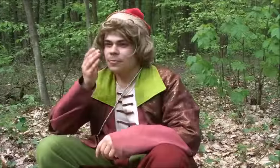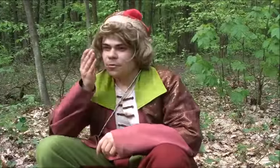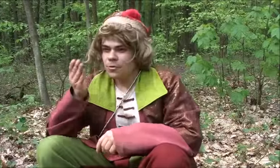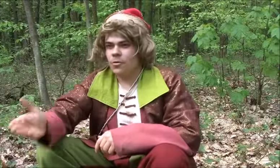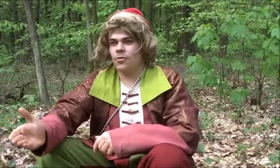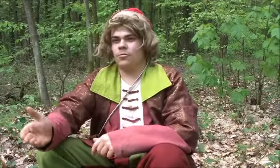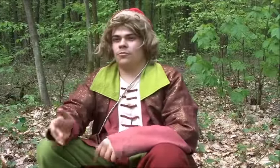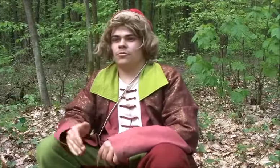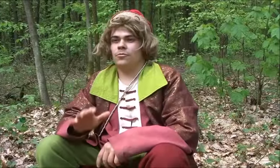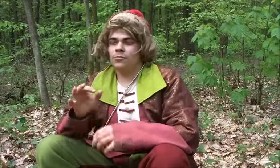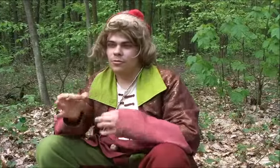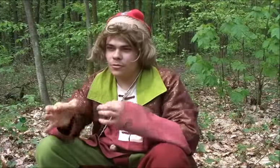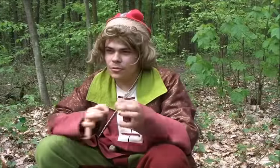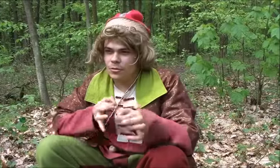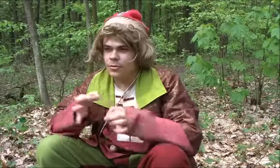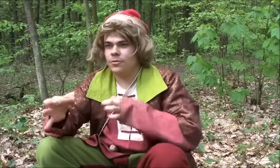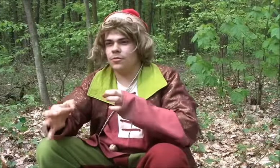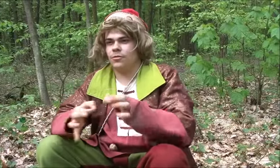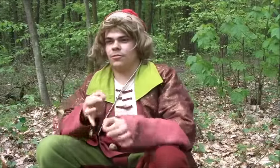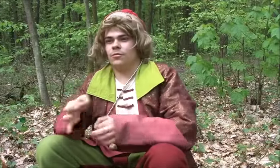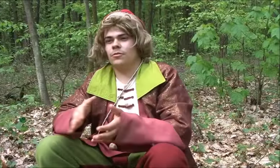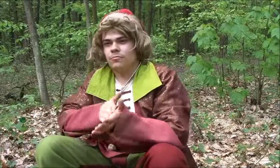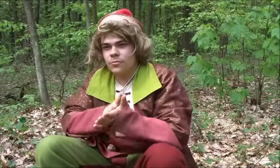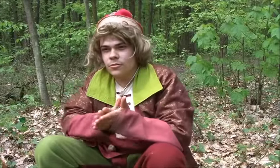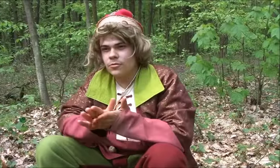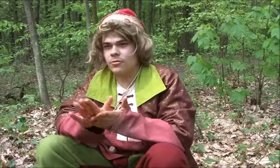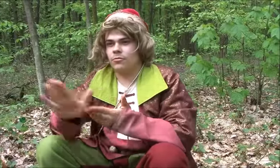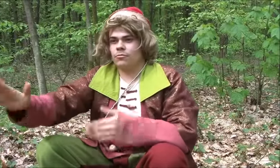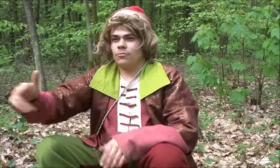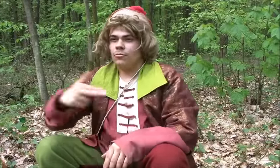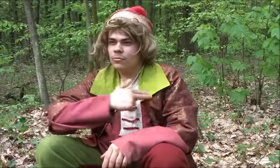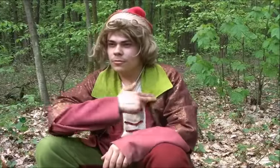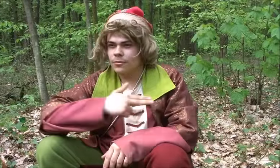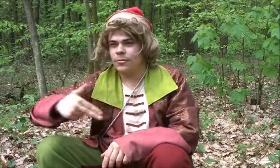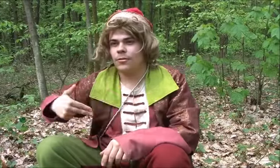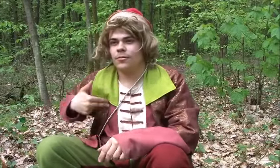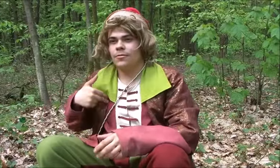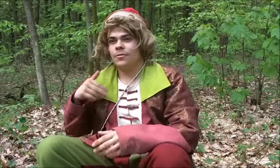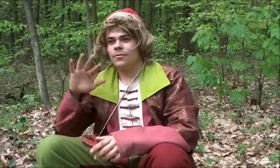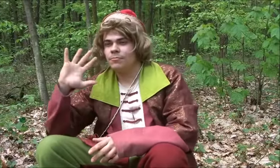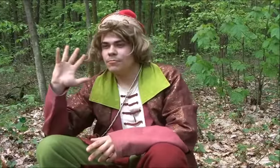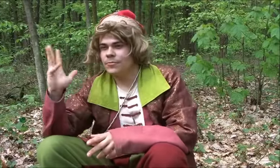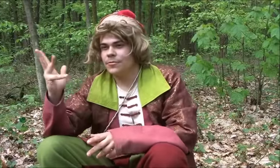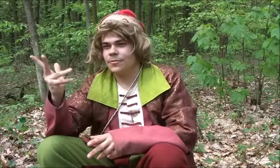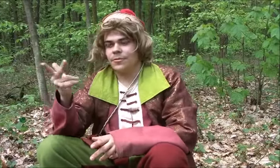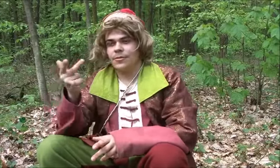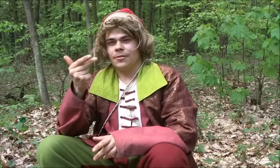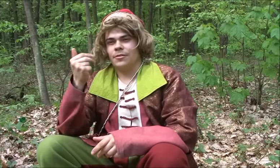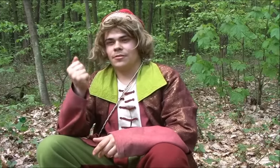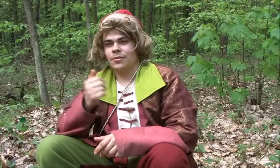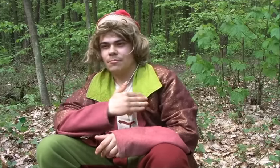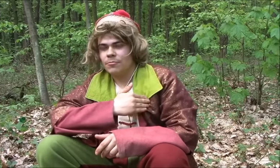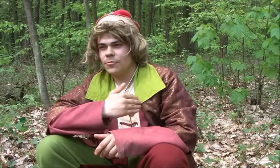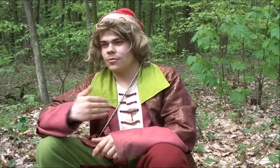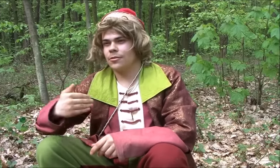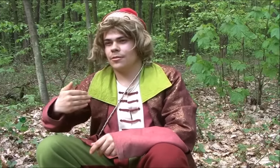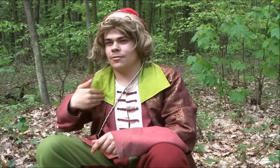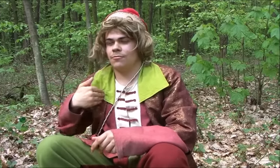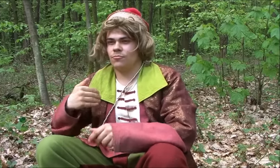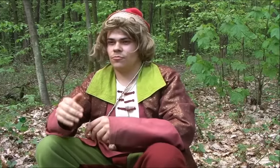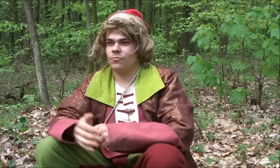That was the onset of the history of our beautiful homeland.